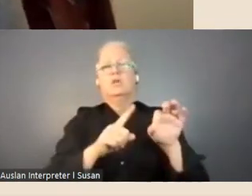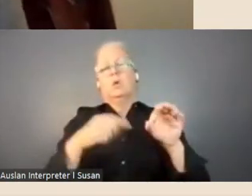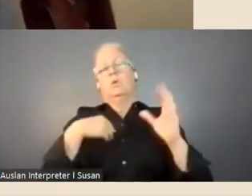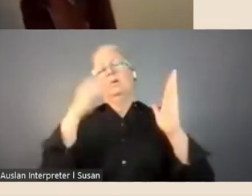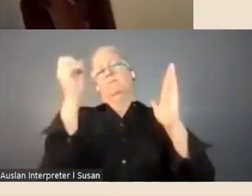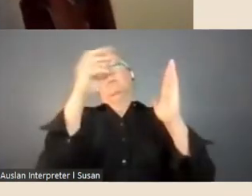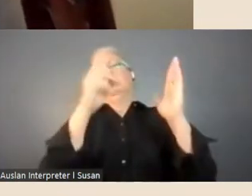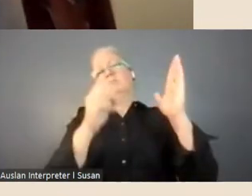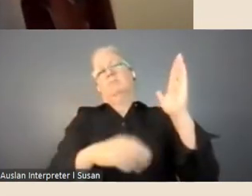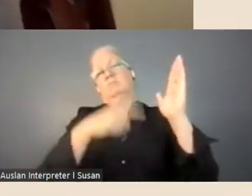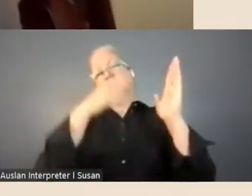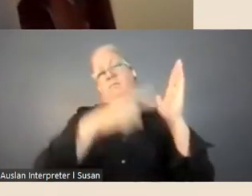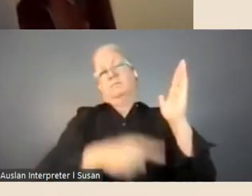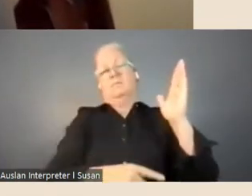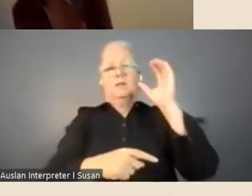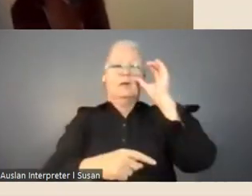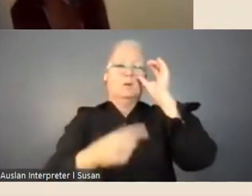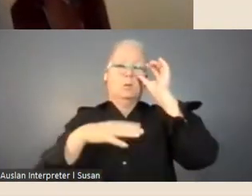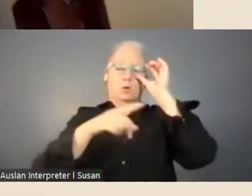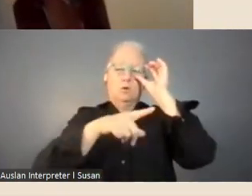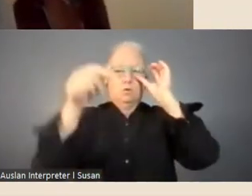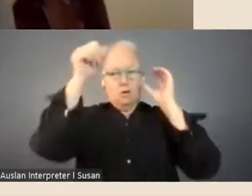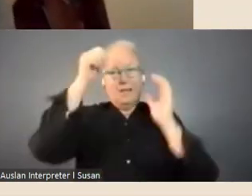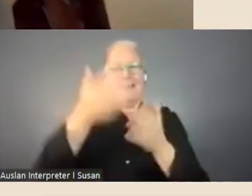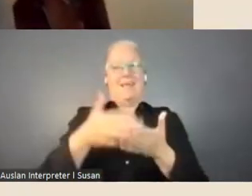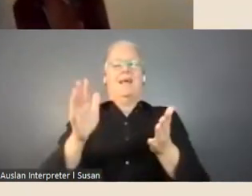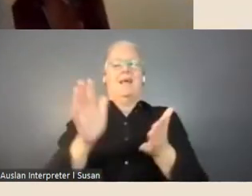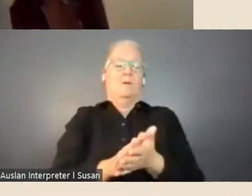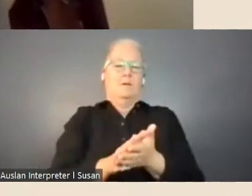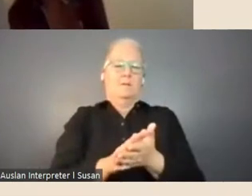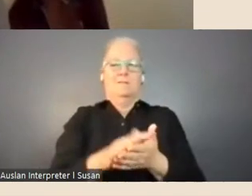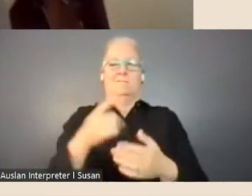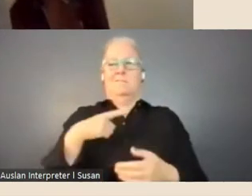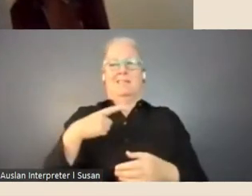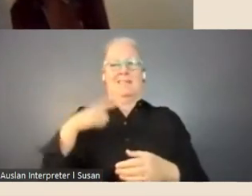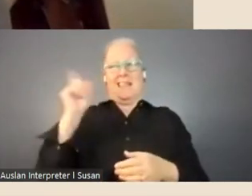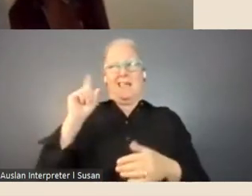collections particularly at the moment while we don't have access to the site.